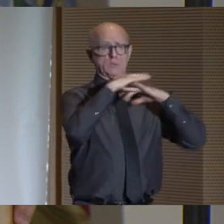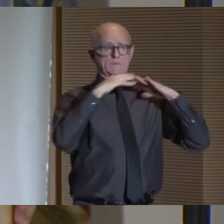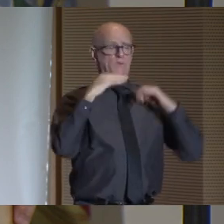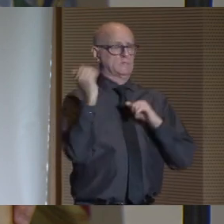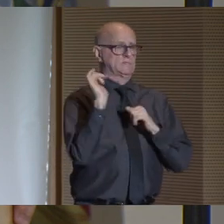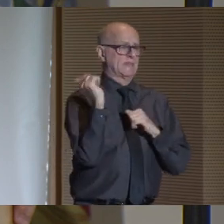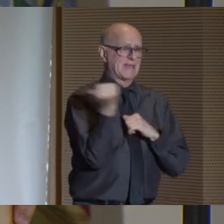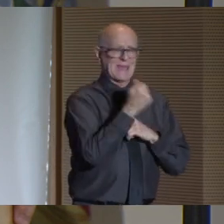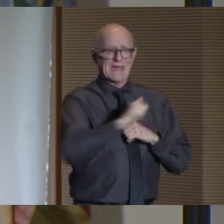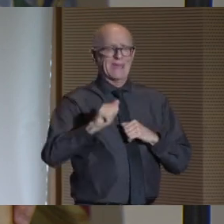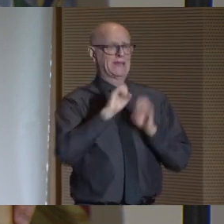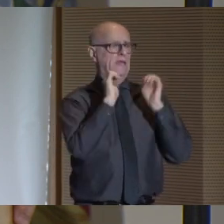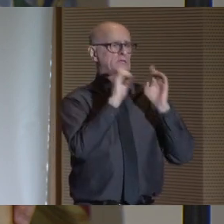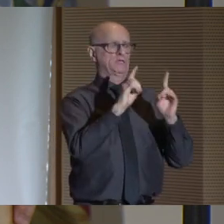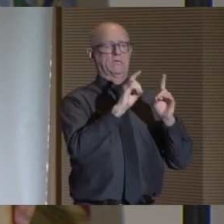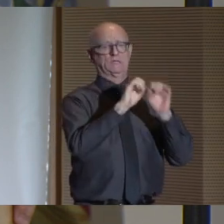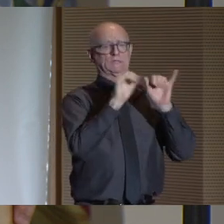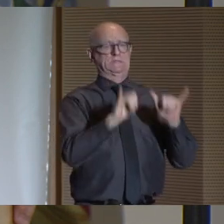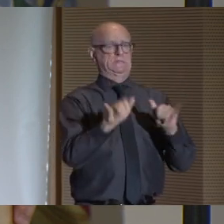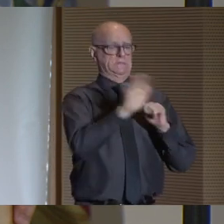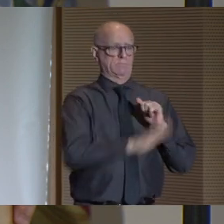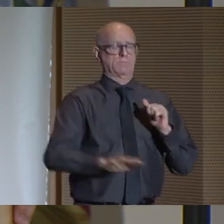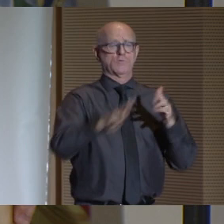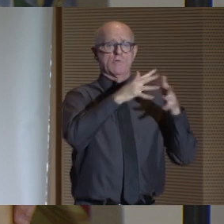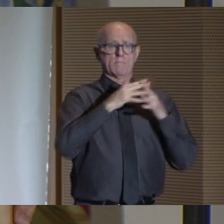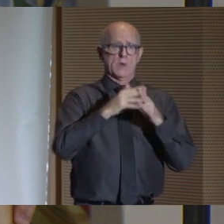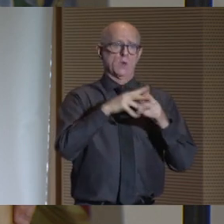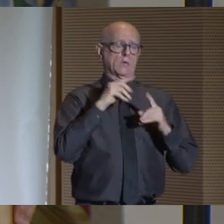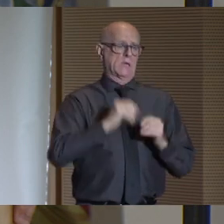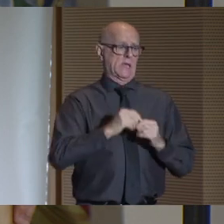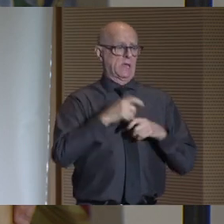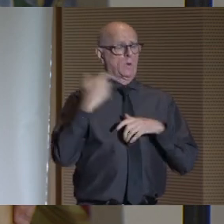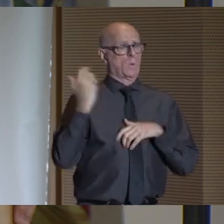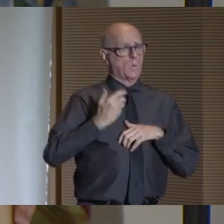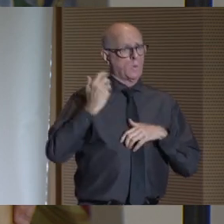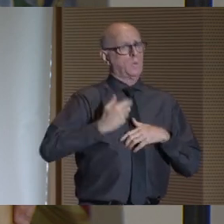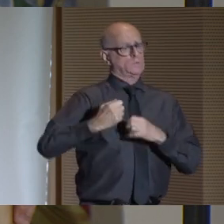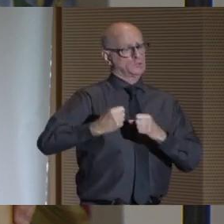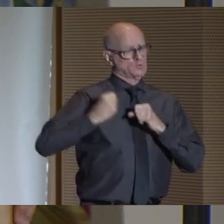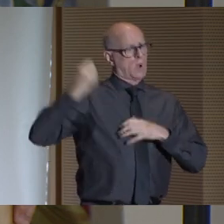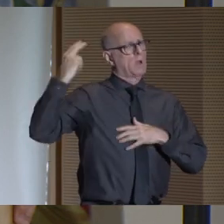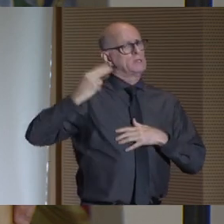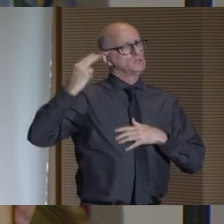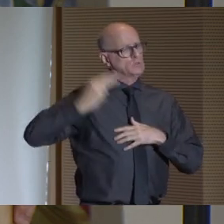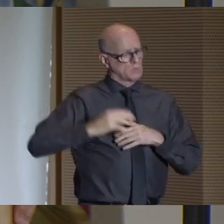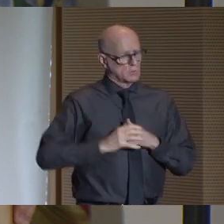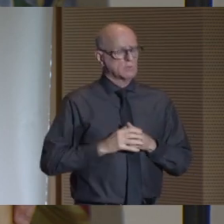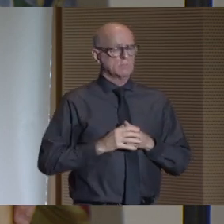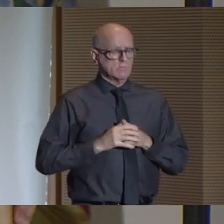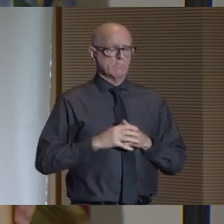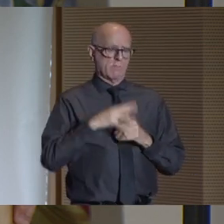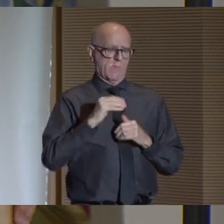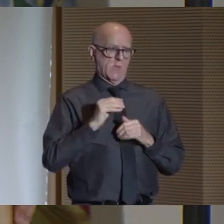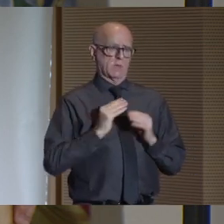a community more diverse than any educational system in the country and with a rich historical legacy.